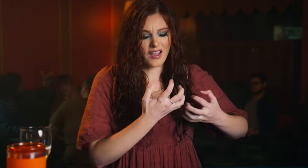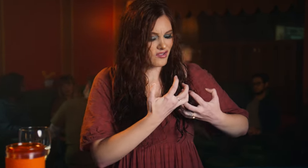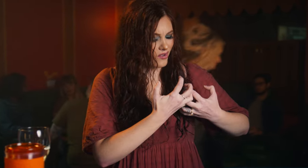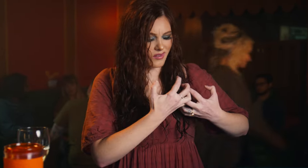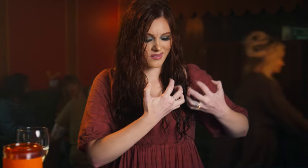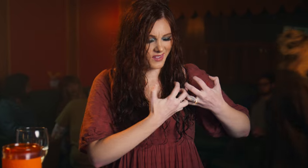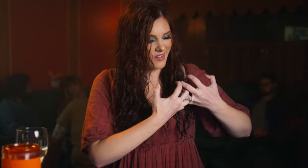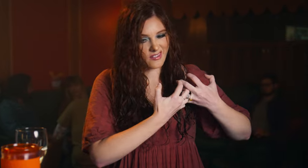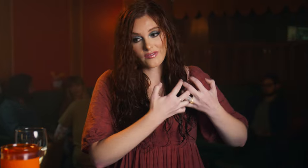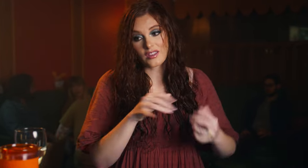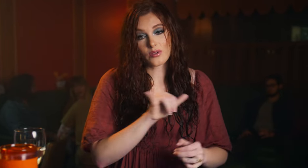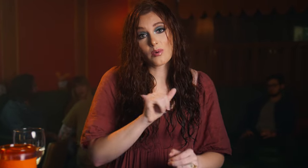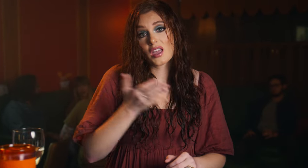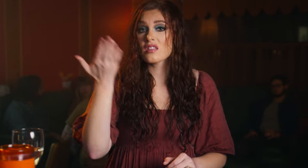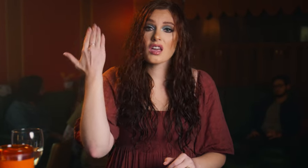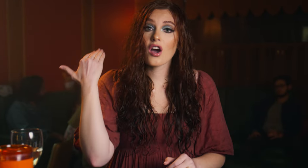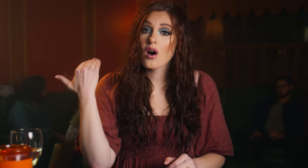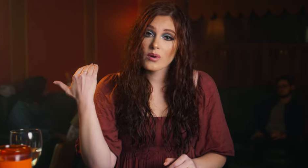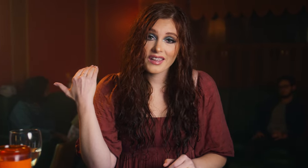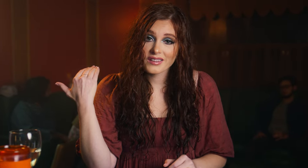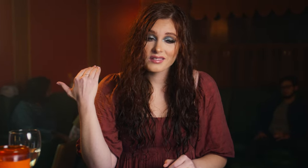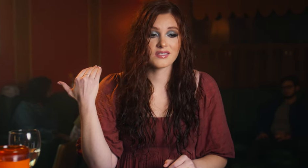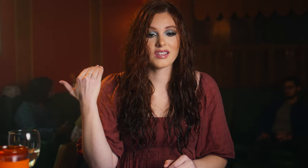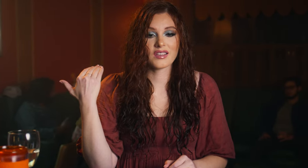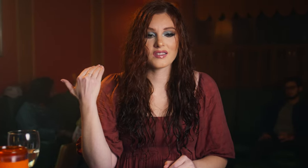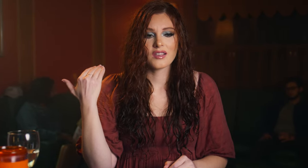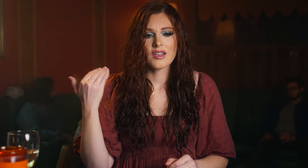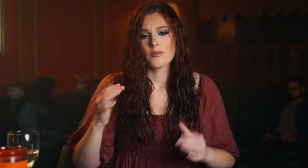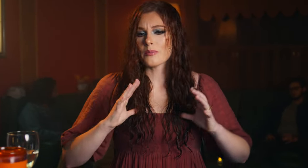I know they'll never fit the way they always did